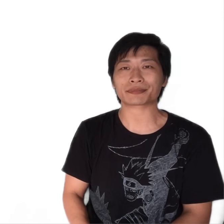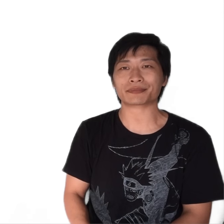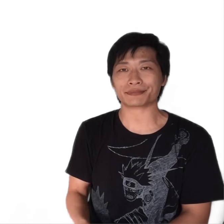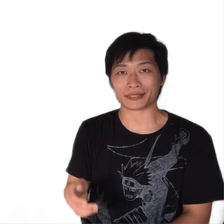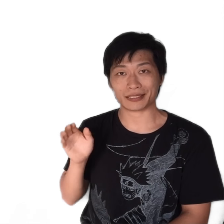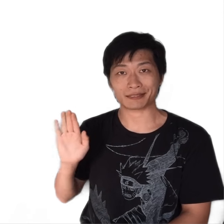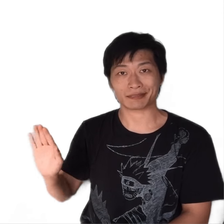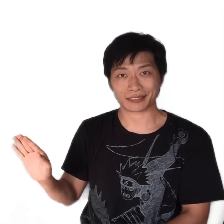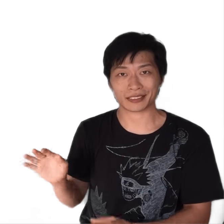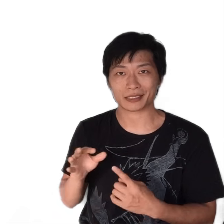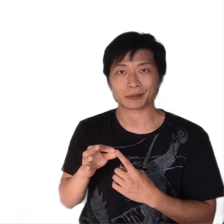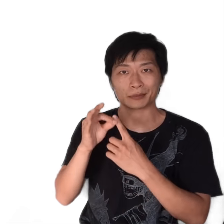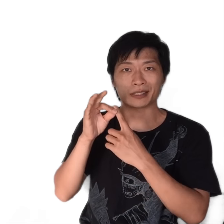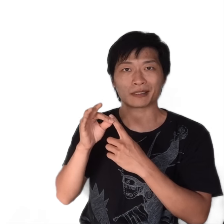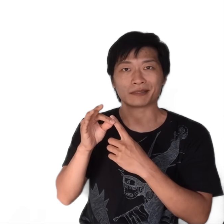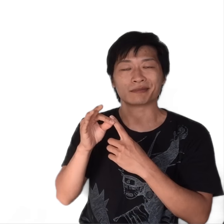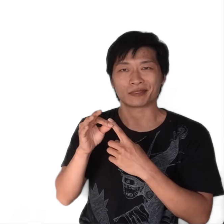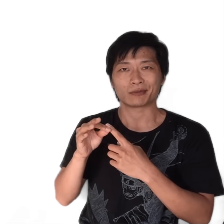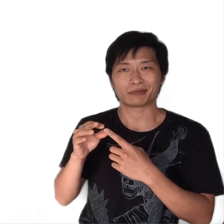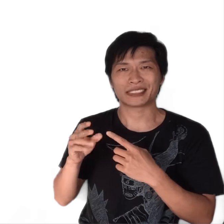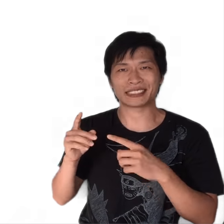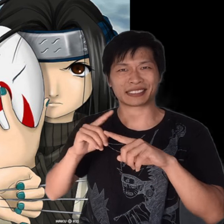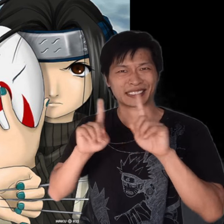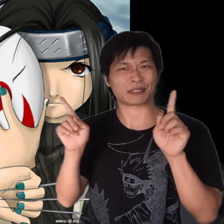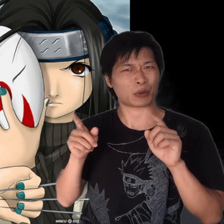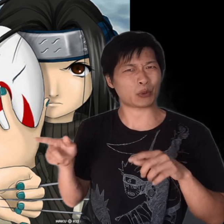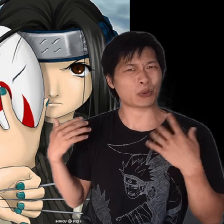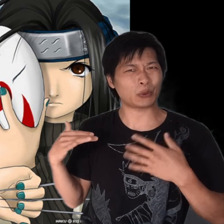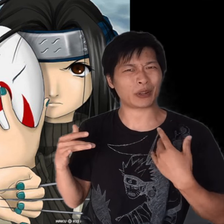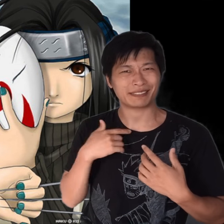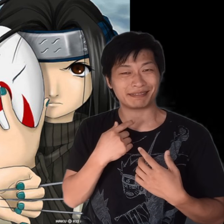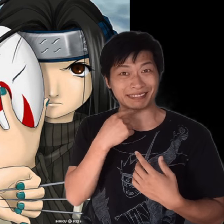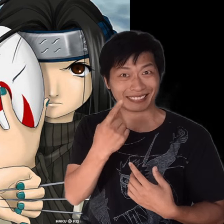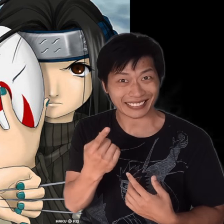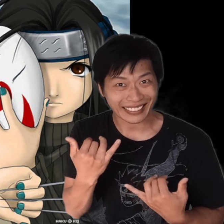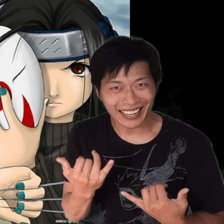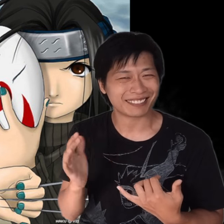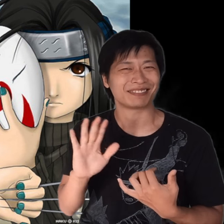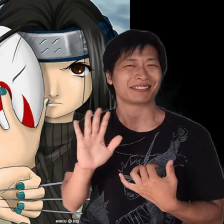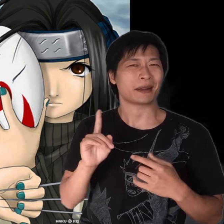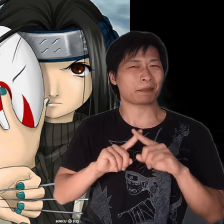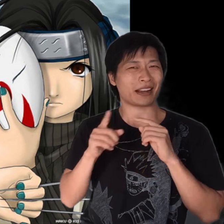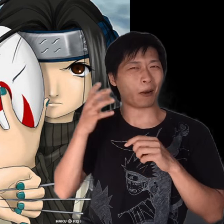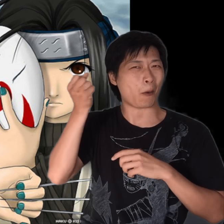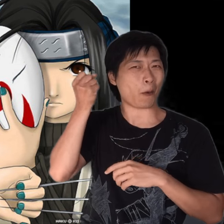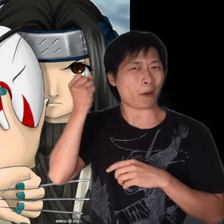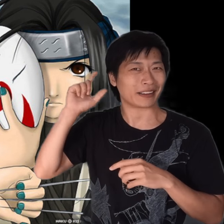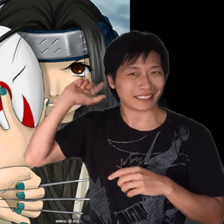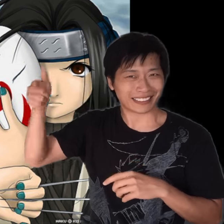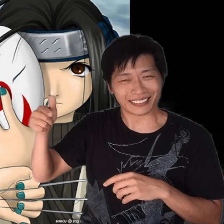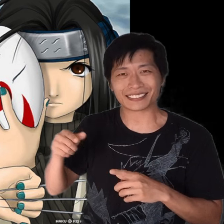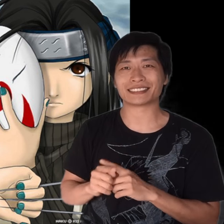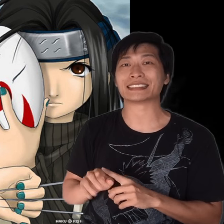His specialty is really interesting. I wont tell you now… I’ll hold off on that till later.